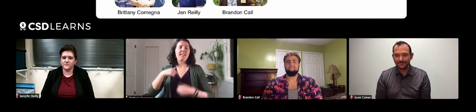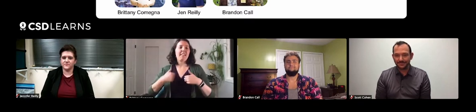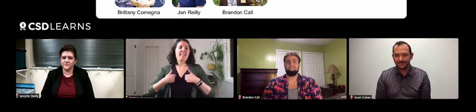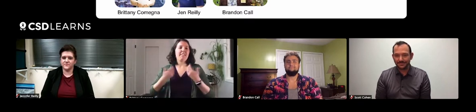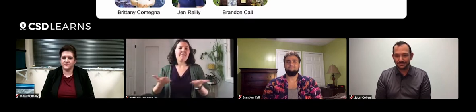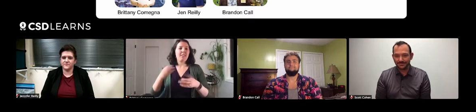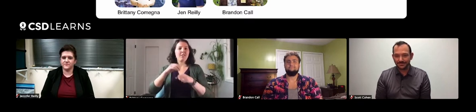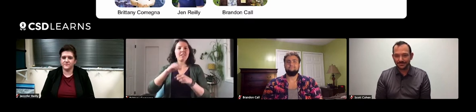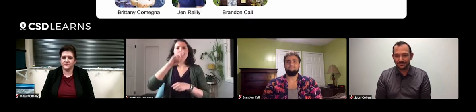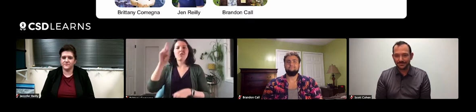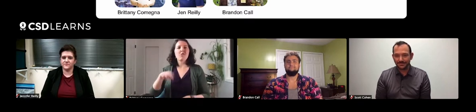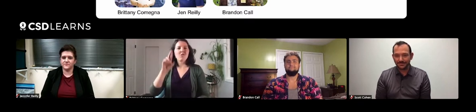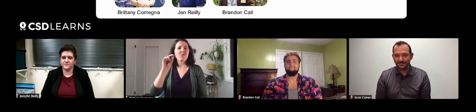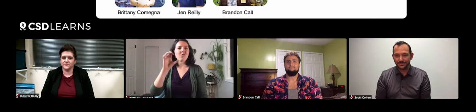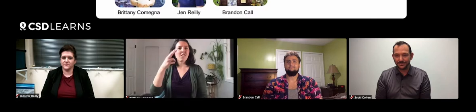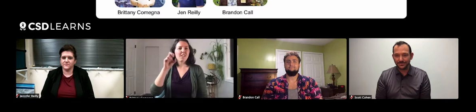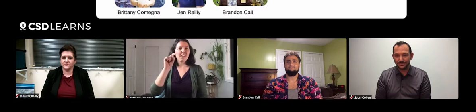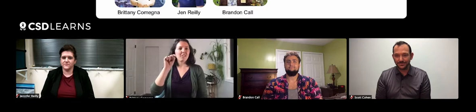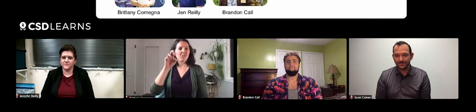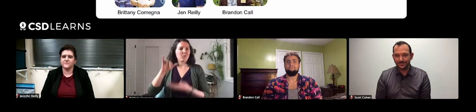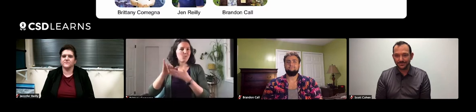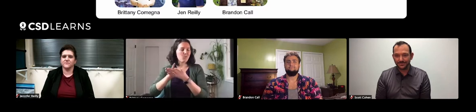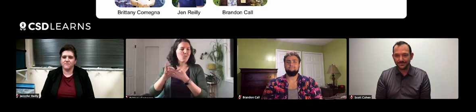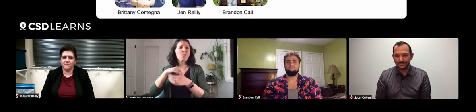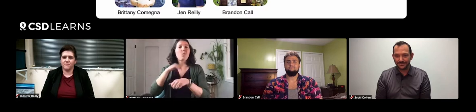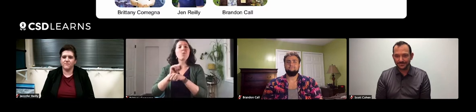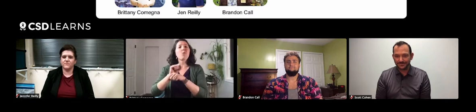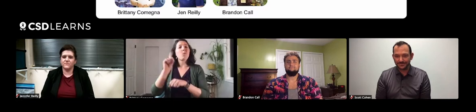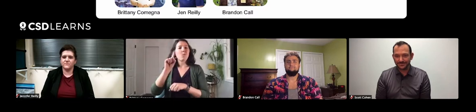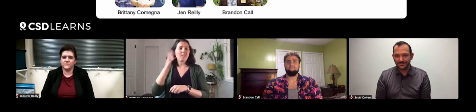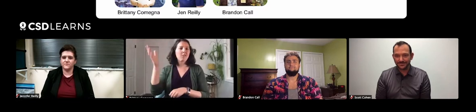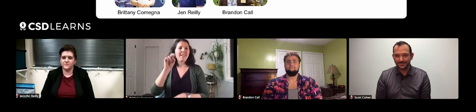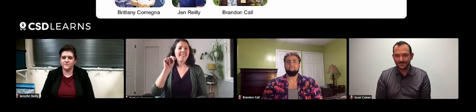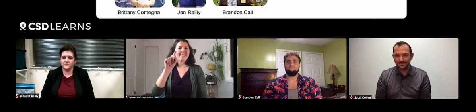And I'm living in Rochester, New York. I work at NTID,